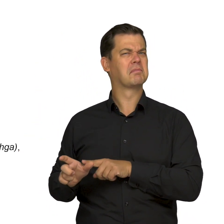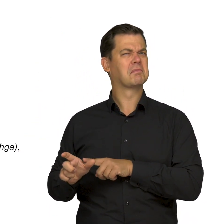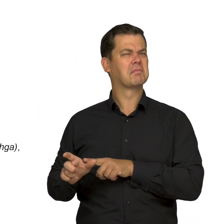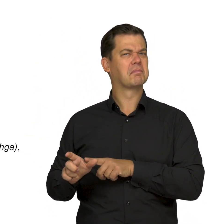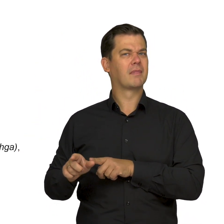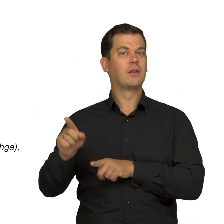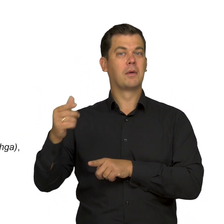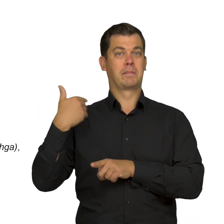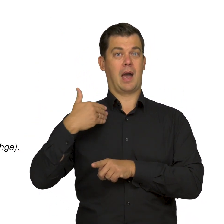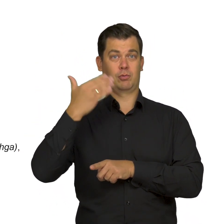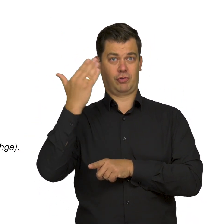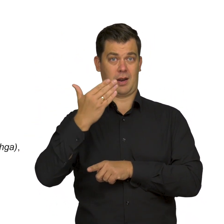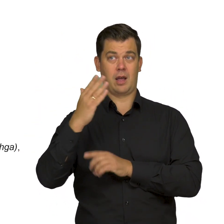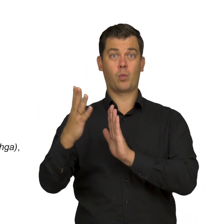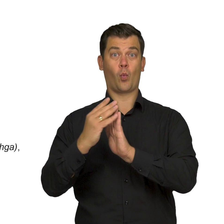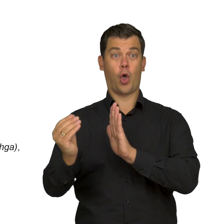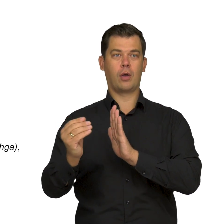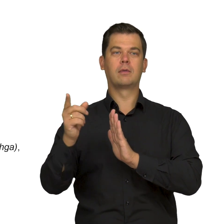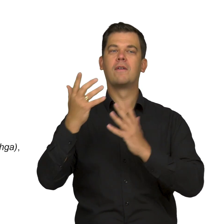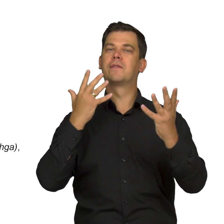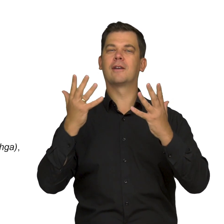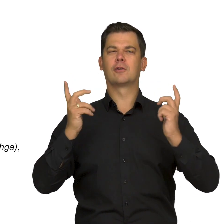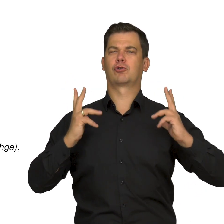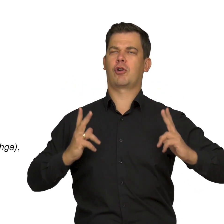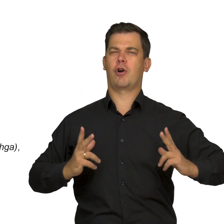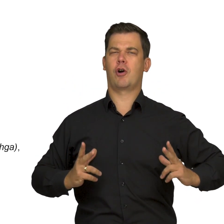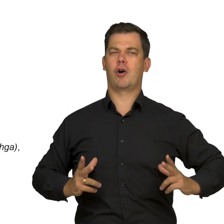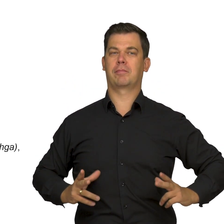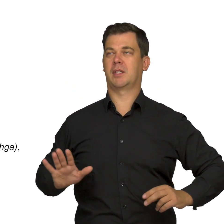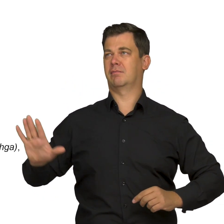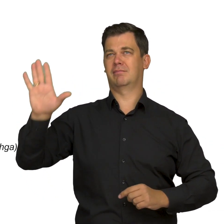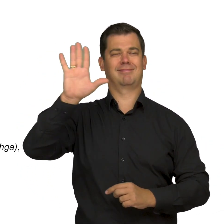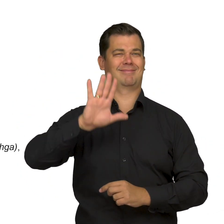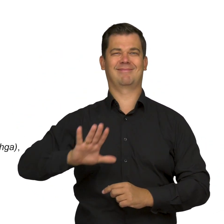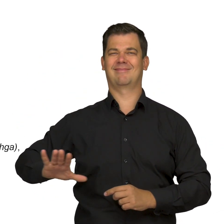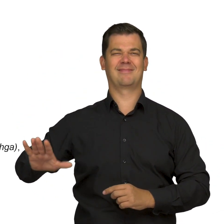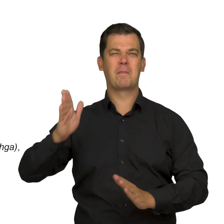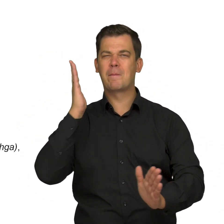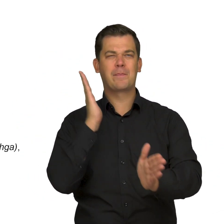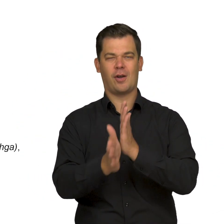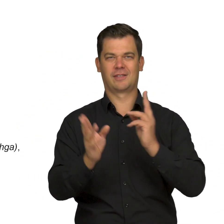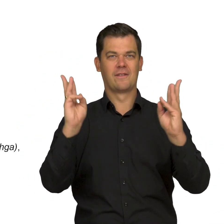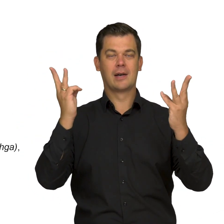The black-and-white print shows a fragment of the artist’s modest attic studio.